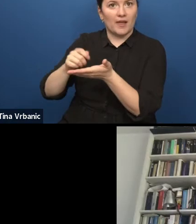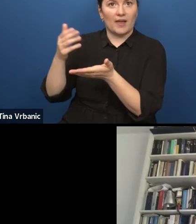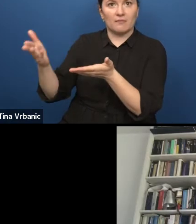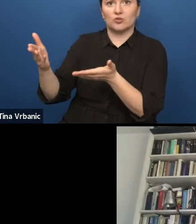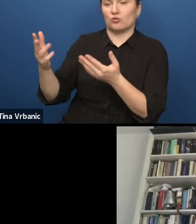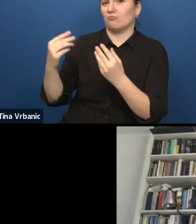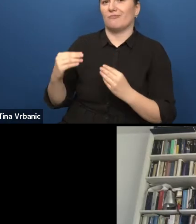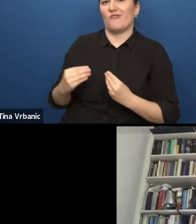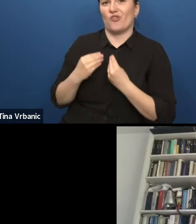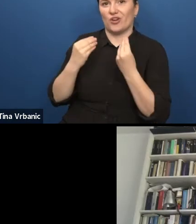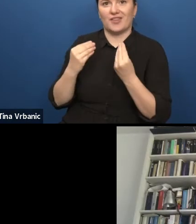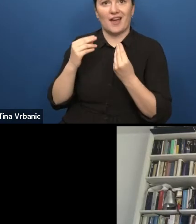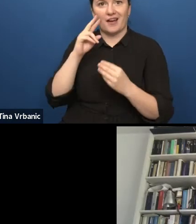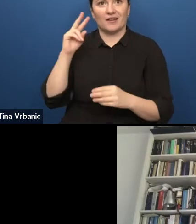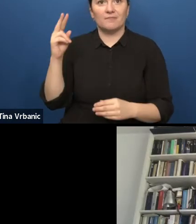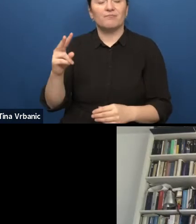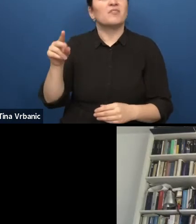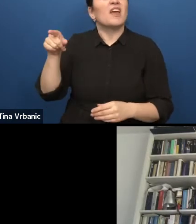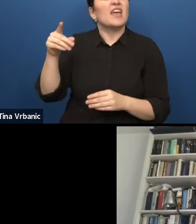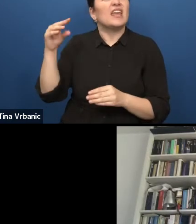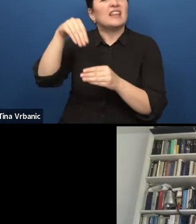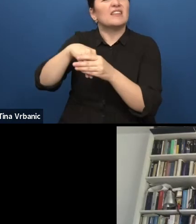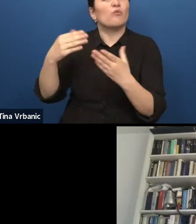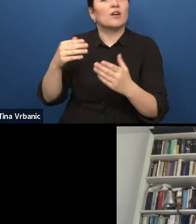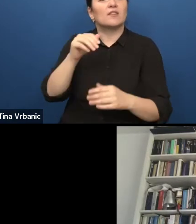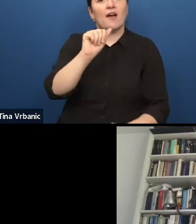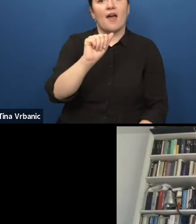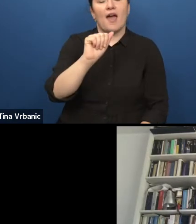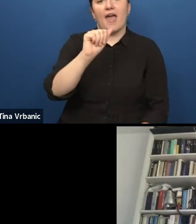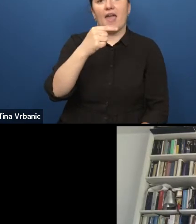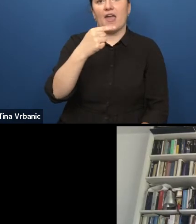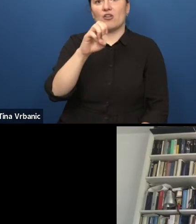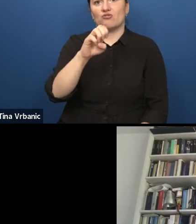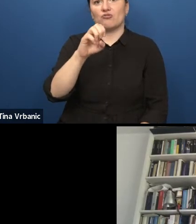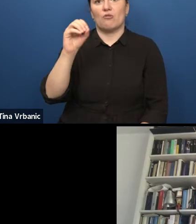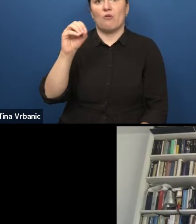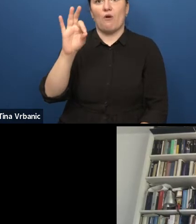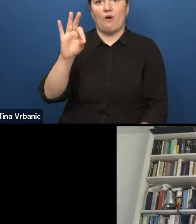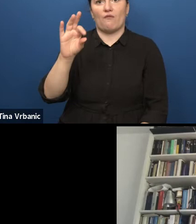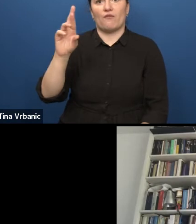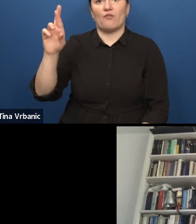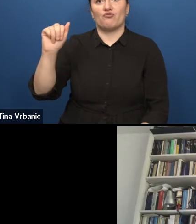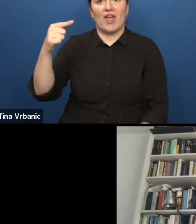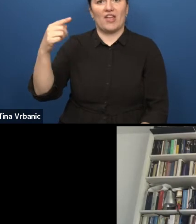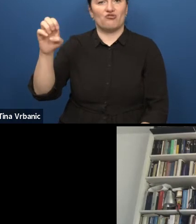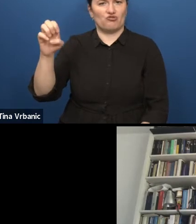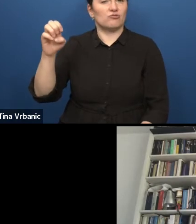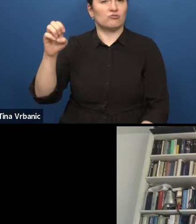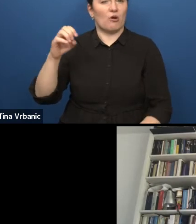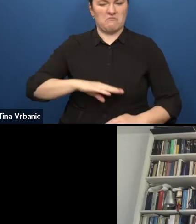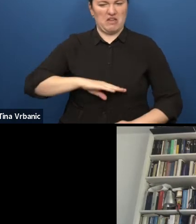"Age of Rage" is about a girl who wants to be heard but nobody's listening. I won't say more about it